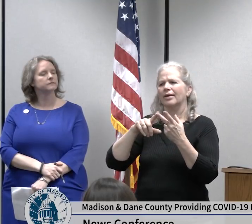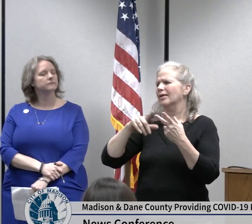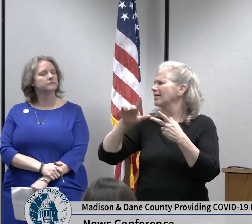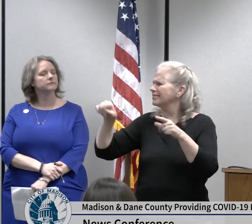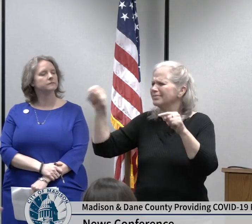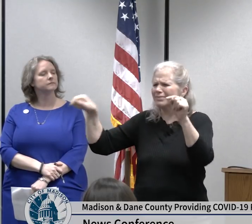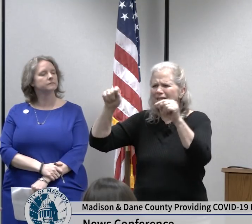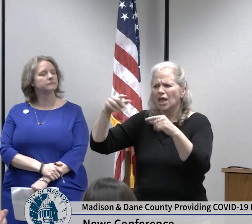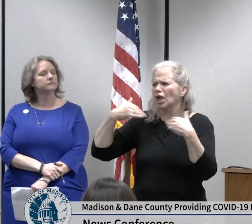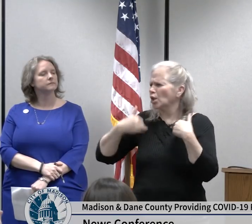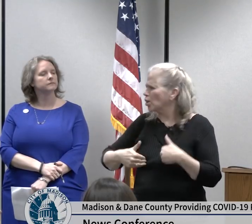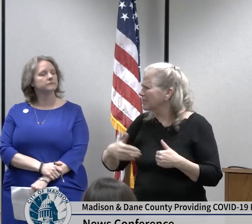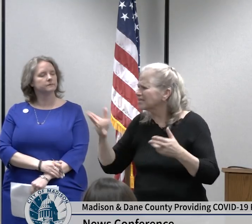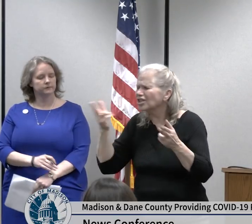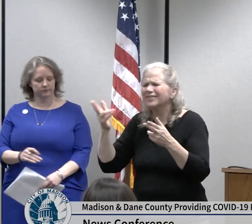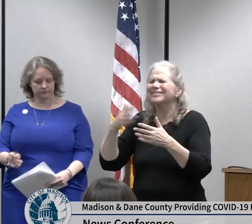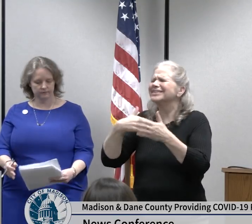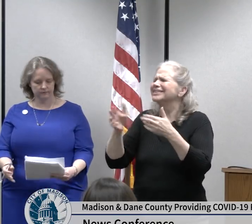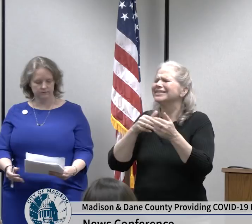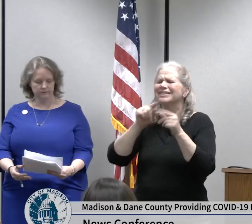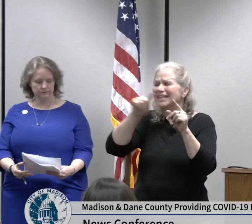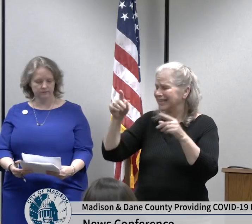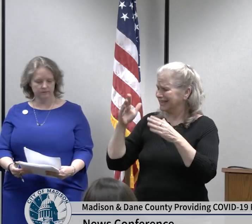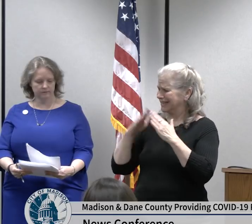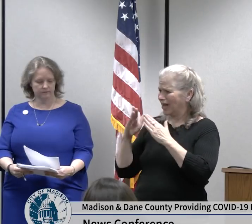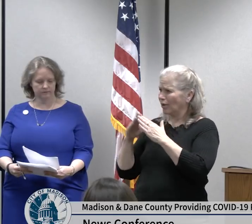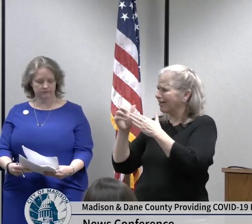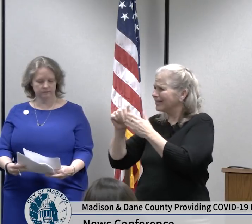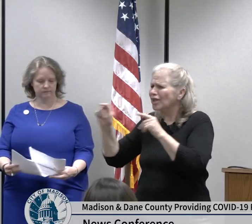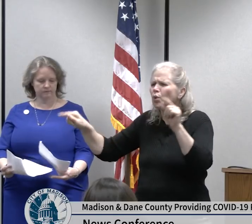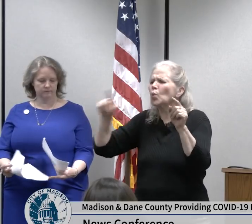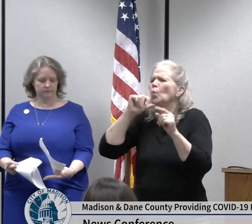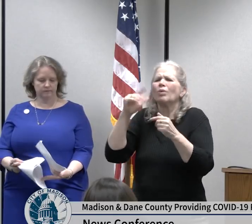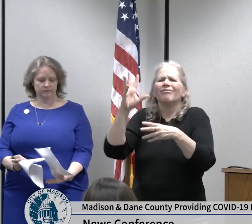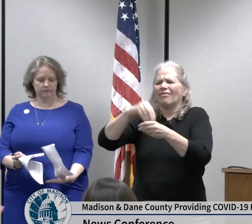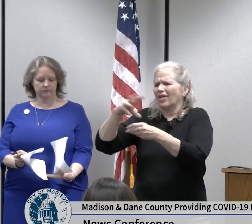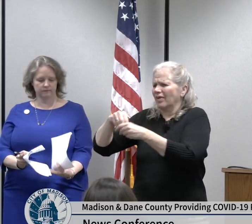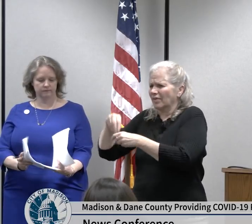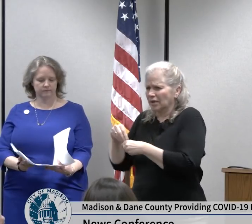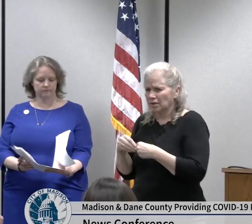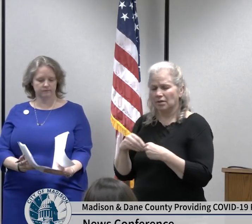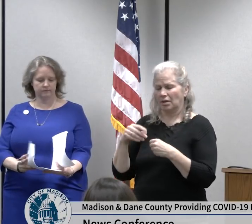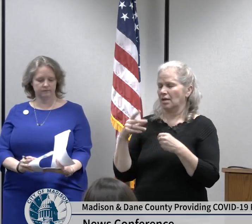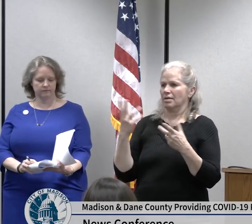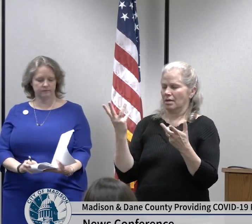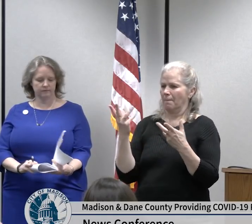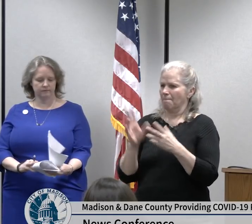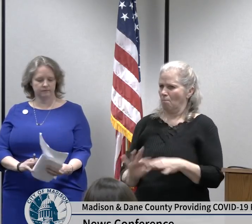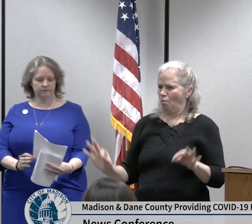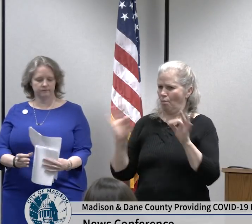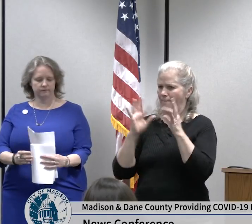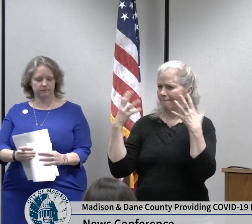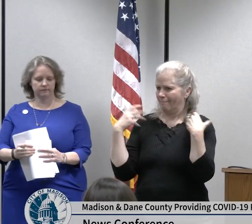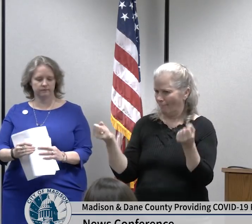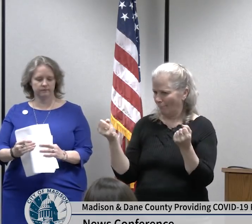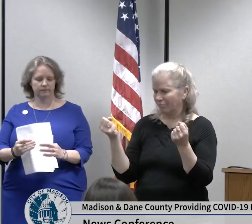equity leaders I'd also like to note that the Director of Public Health has the power to enact statutory authority to prevent disease spread in the